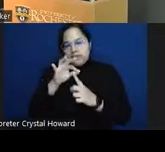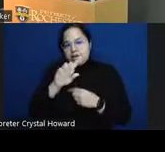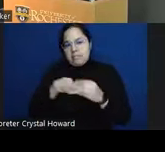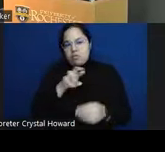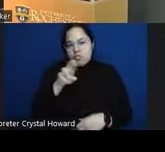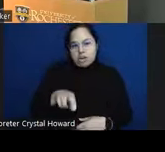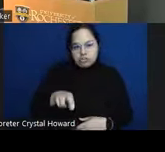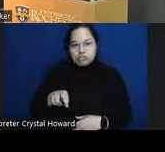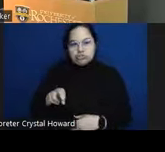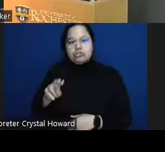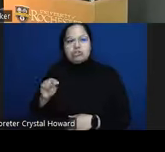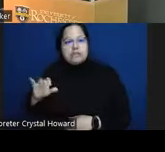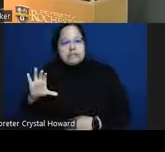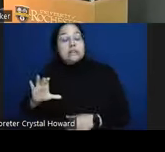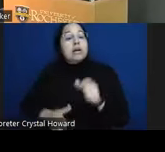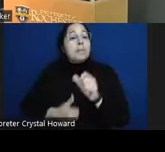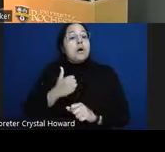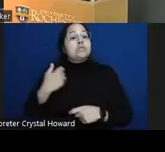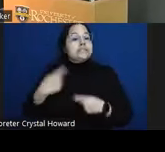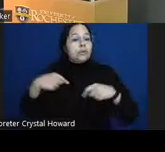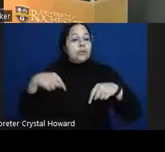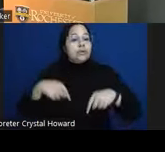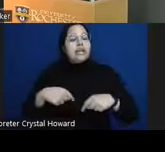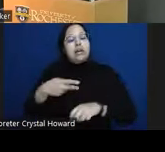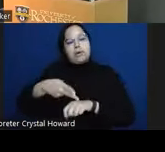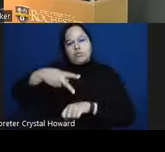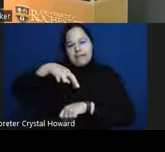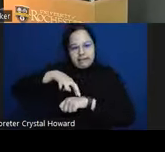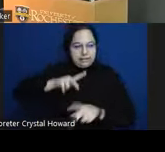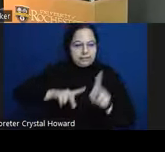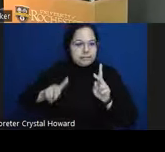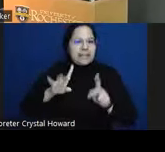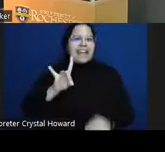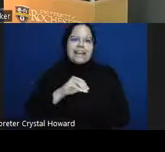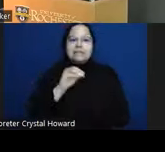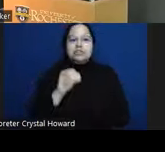is Puerto Rican about 80% that is compared to the rest of the United States where on average about